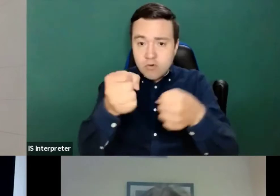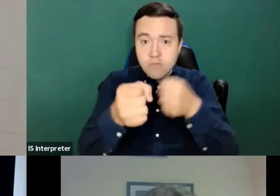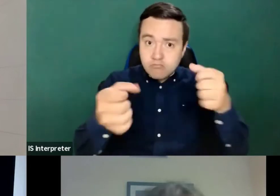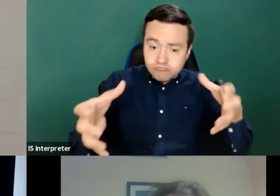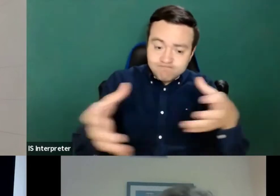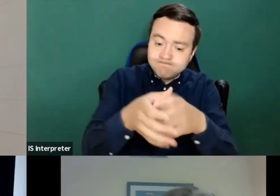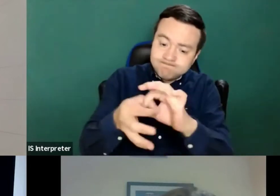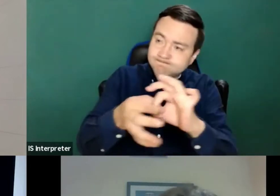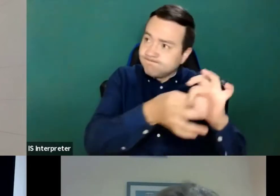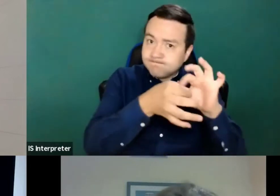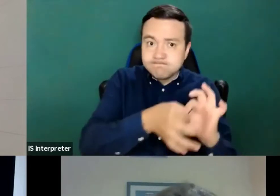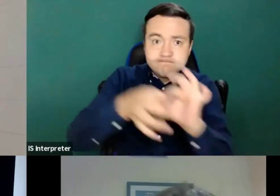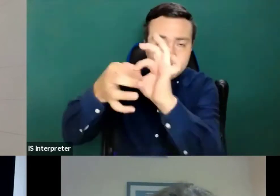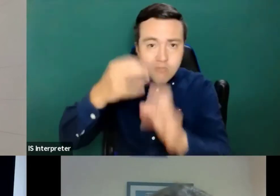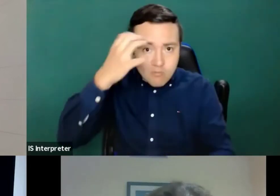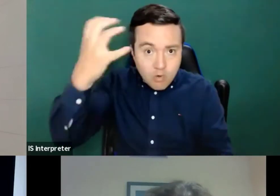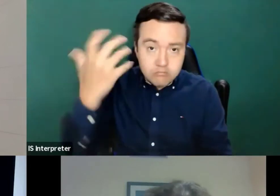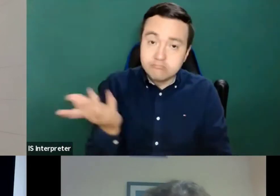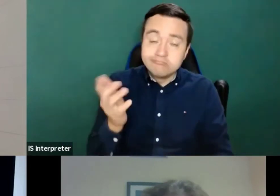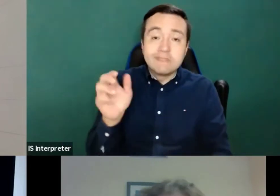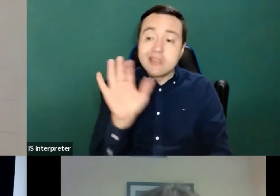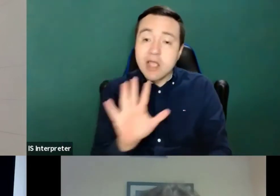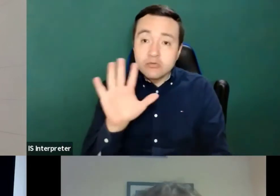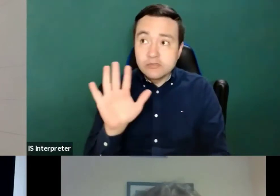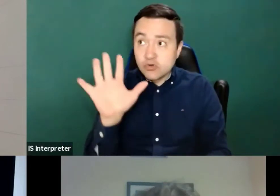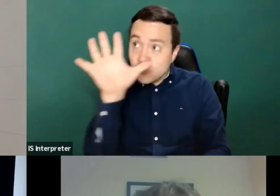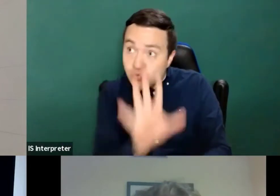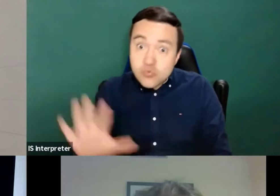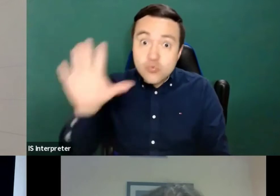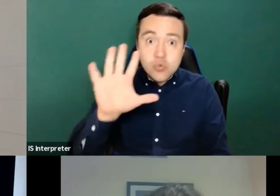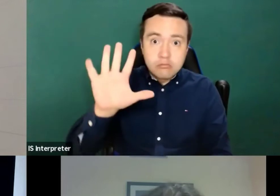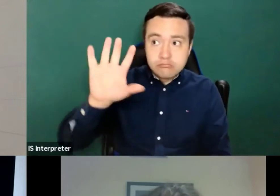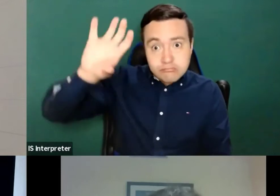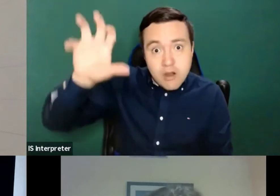national, regional, local. So my motivation is clear.